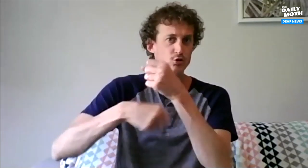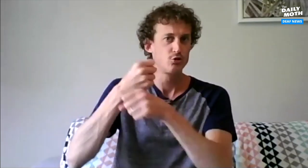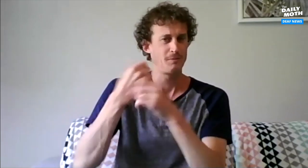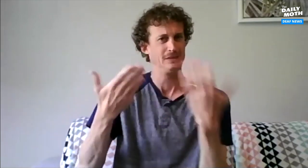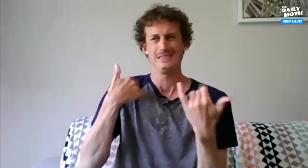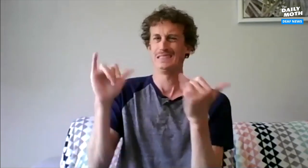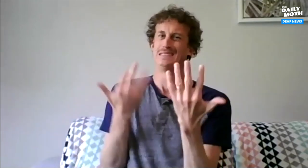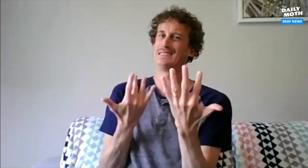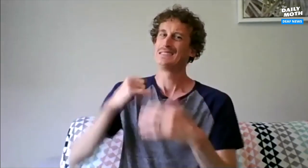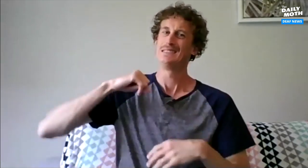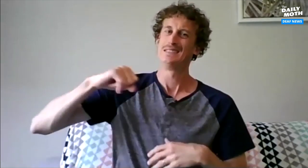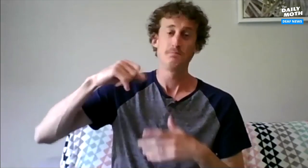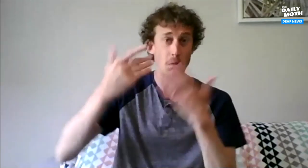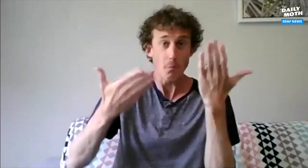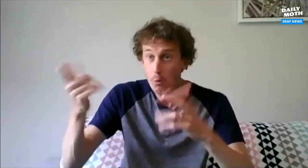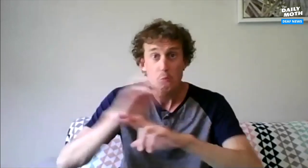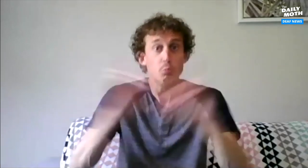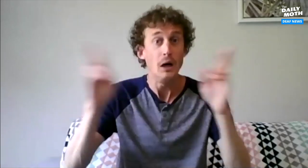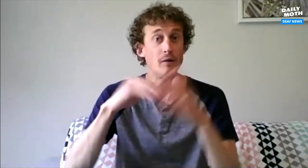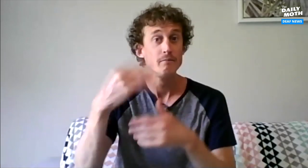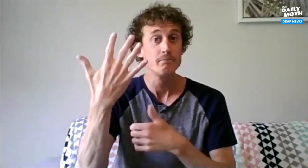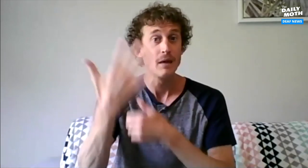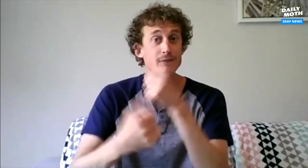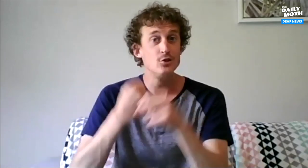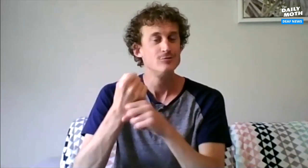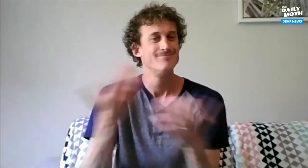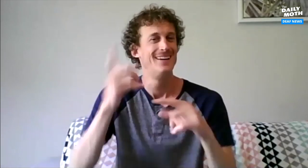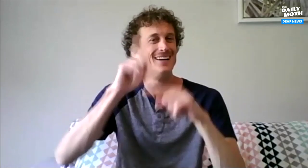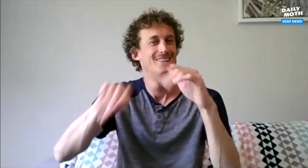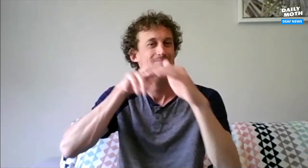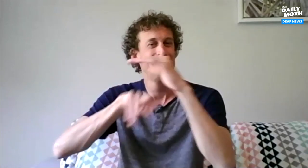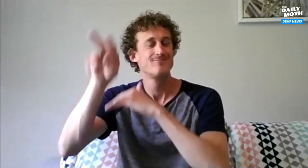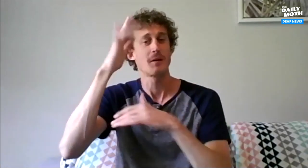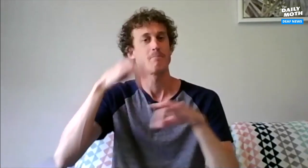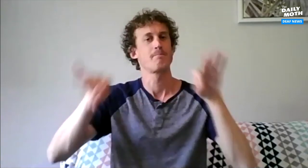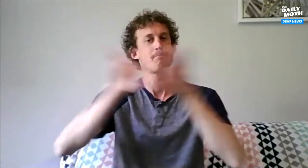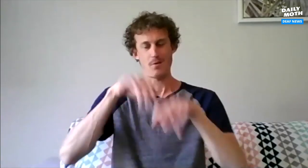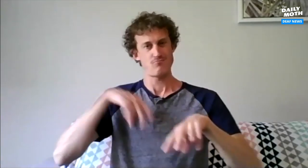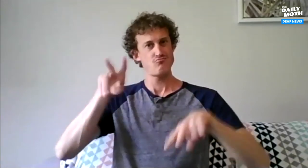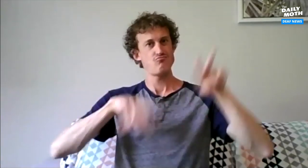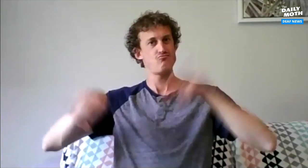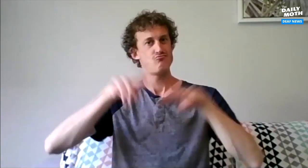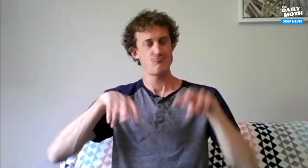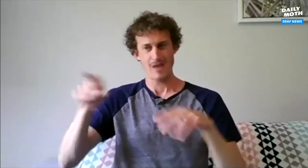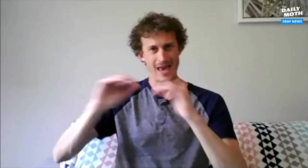Even after 20 years, I probably would be resistant to it. On the other hand, the technology might be ready in 5 years. You can't predict when that happens. It's important that I'm able to observe and understand